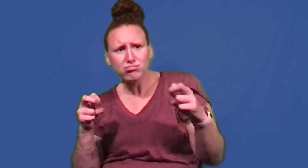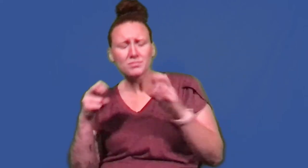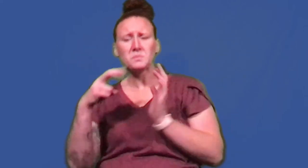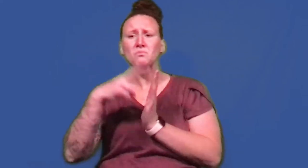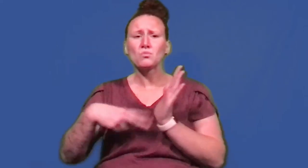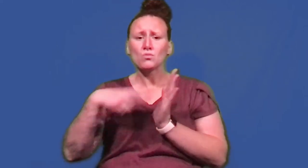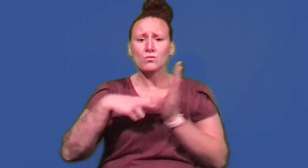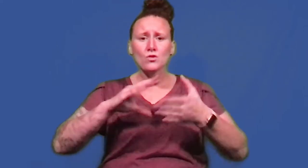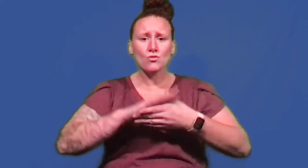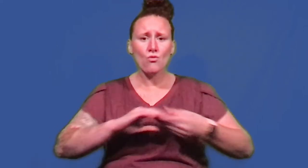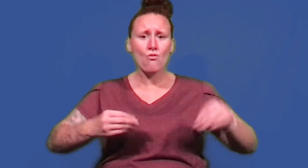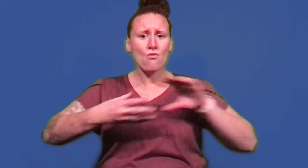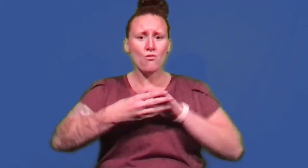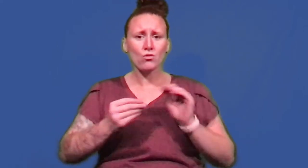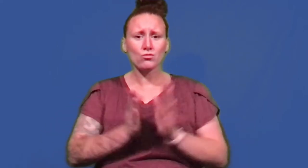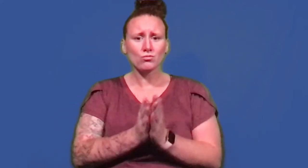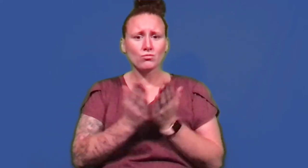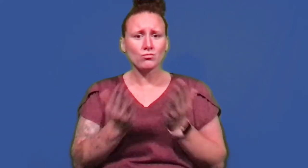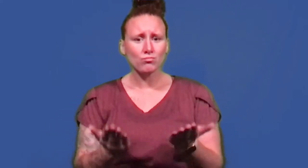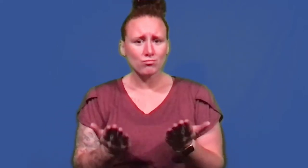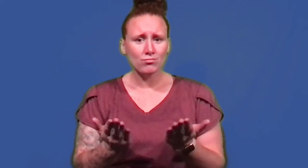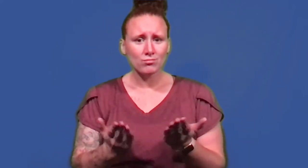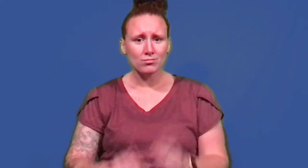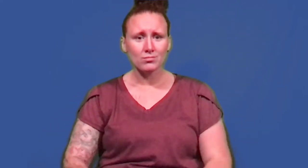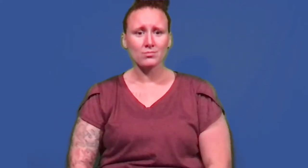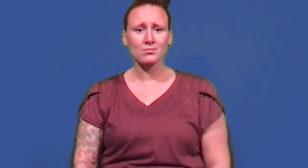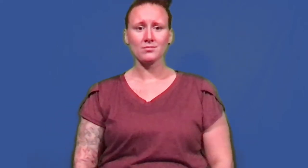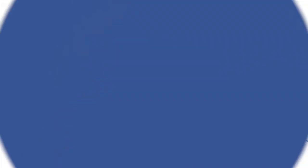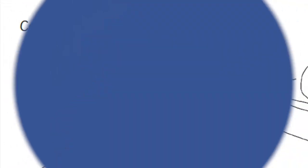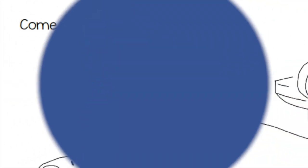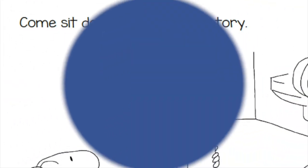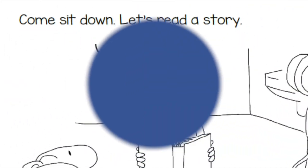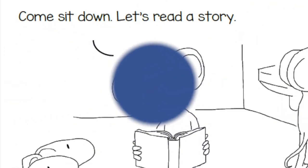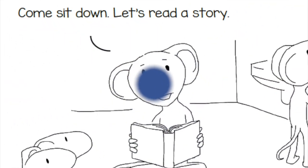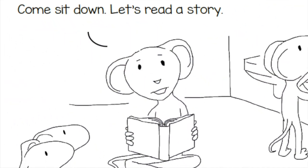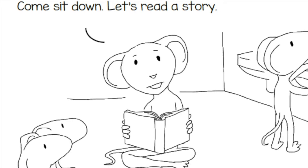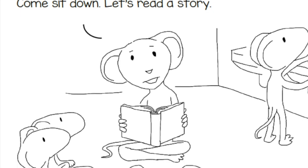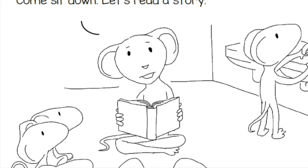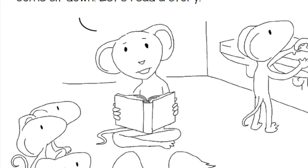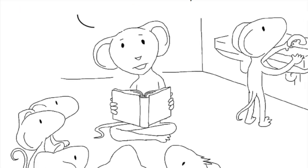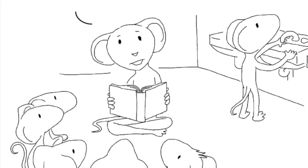Come sit down. Let's read a story.